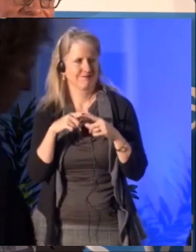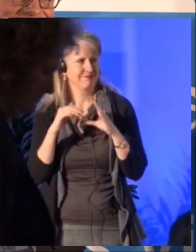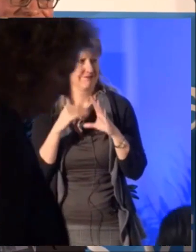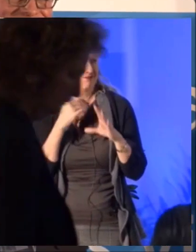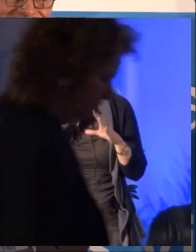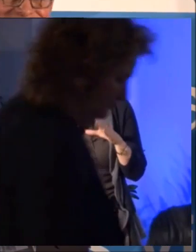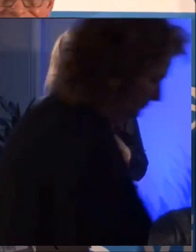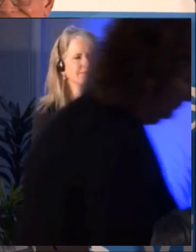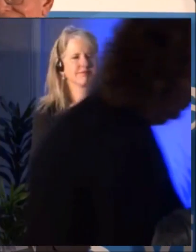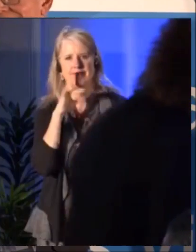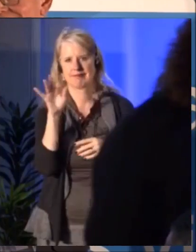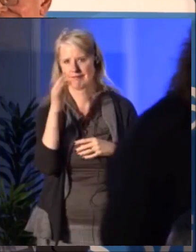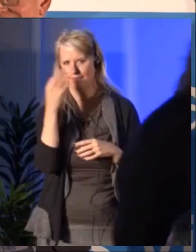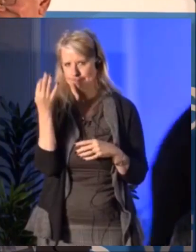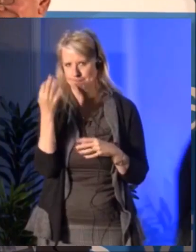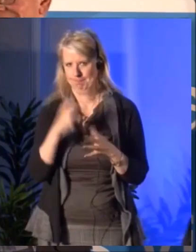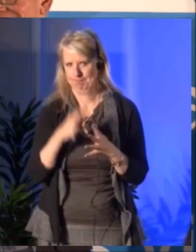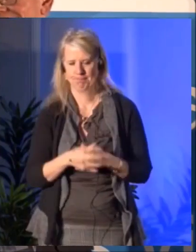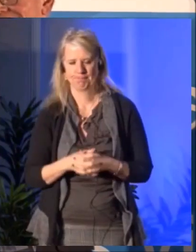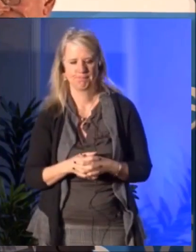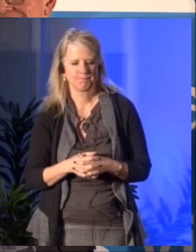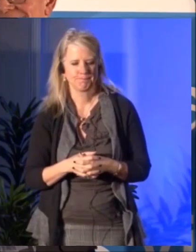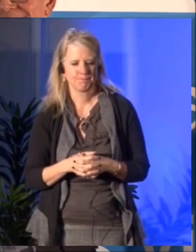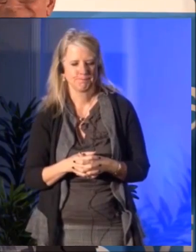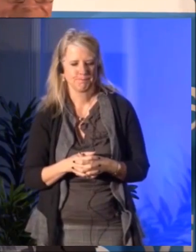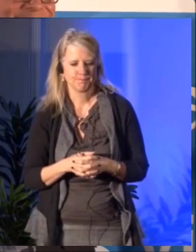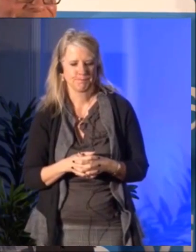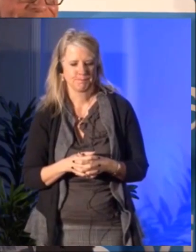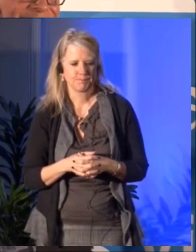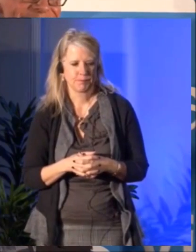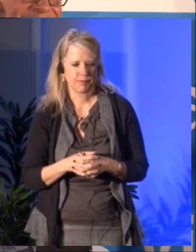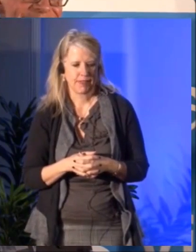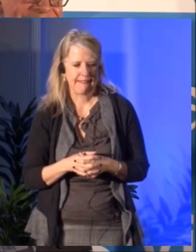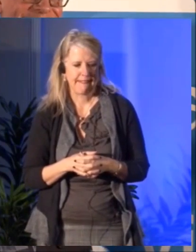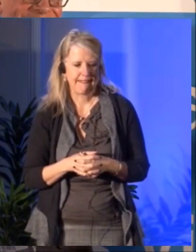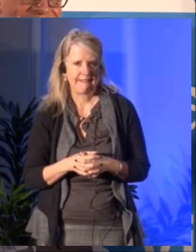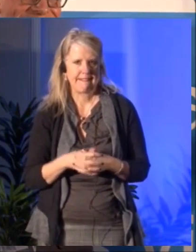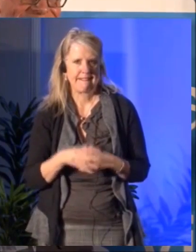Meredith will be kicking it off with a question. Lolita will be kicking it off with a question submitted online.